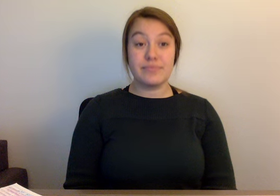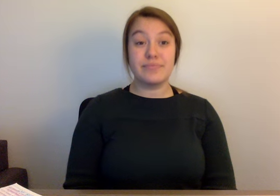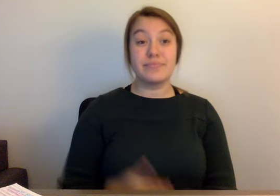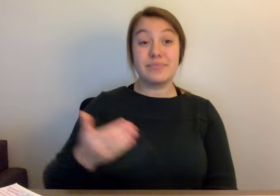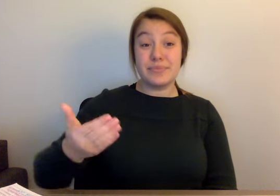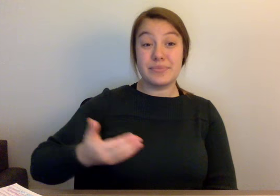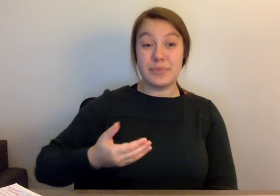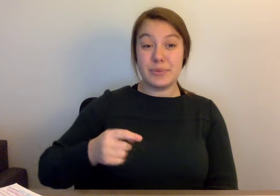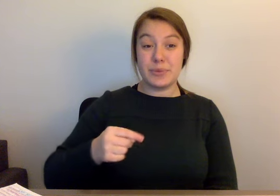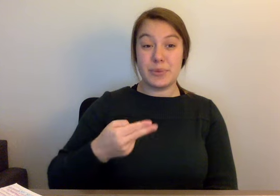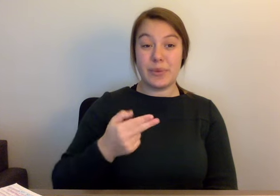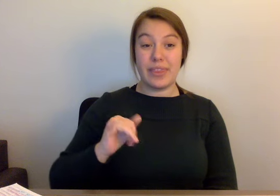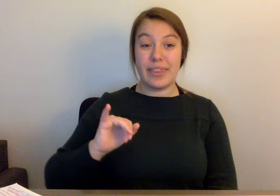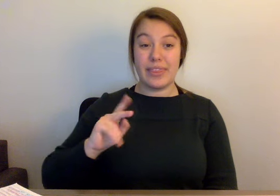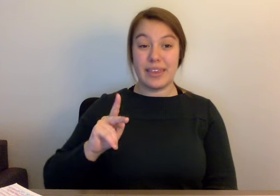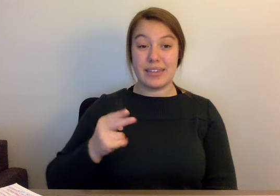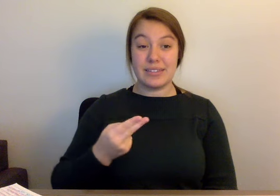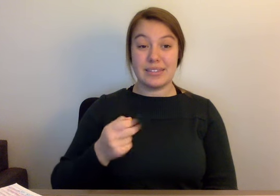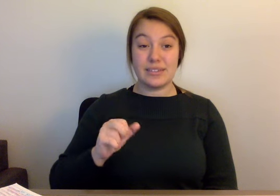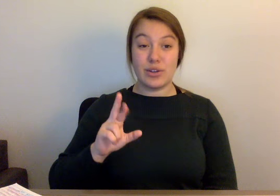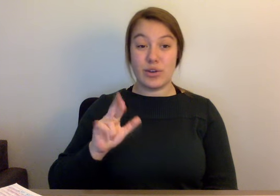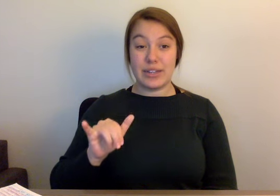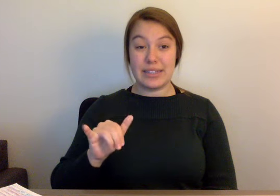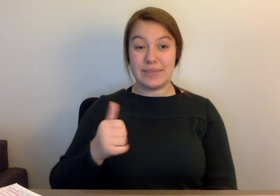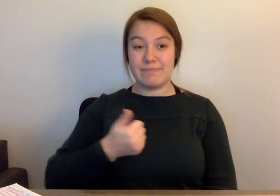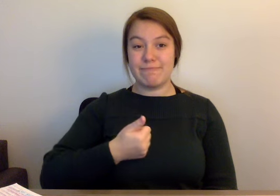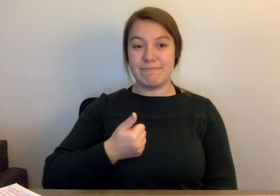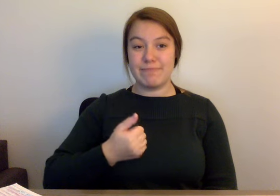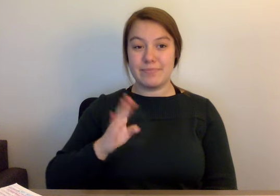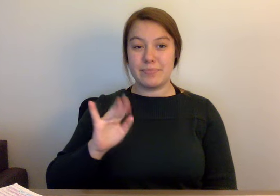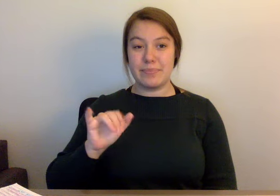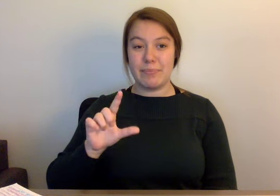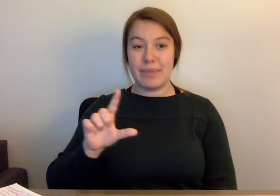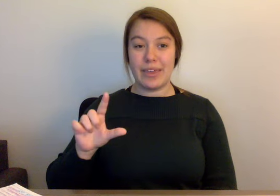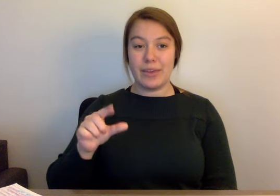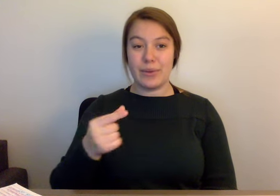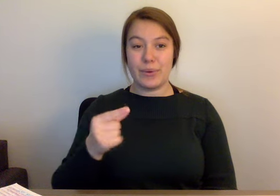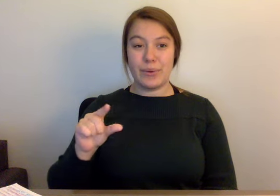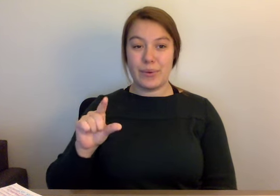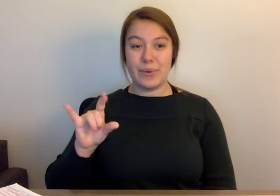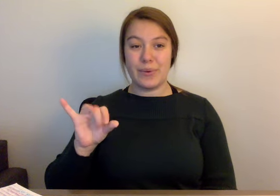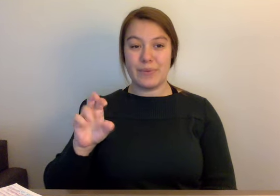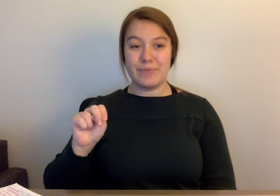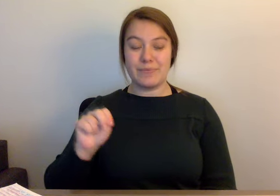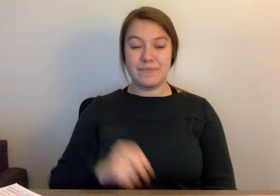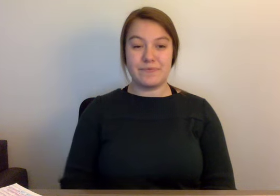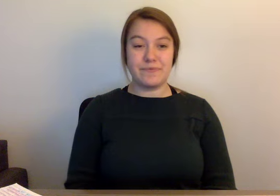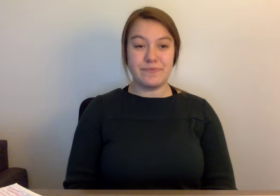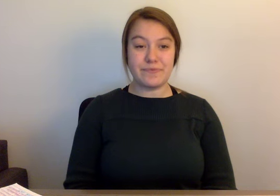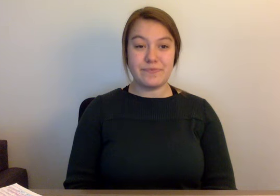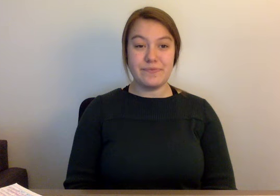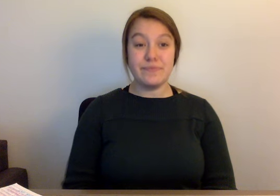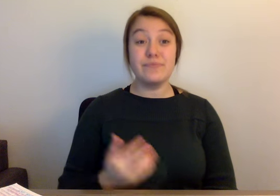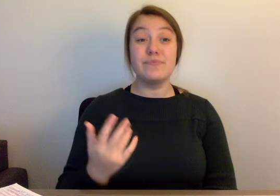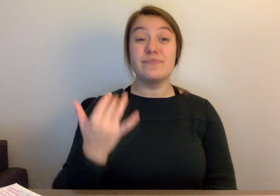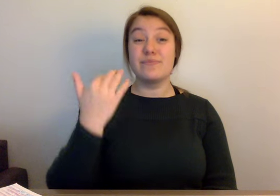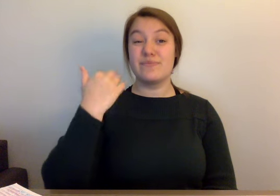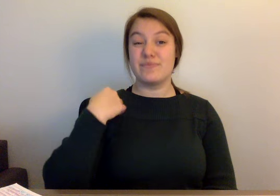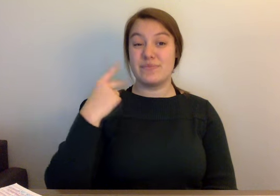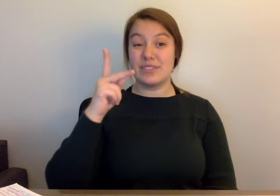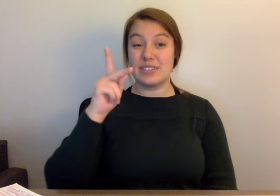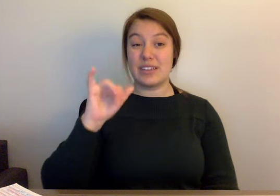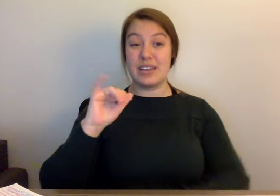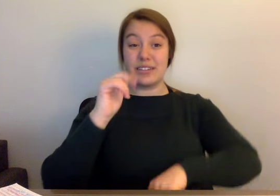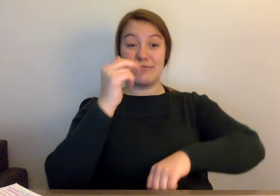This is "Think History", I'm Bill Goodman. In the early years of statehood, counties